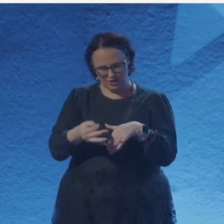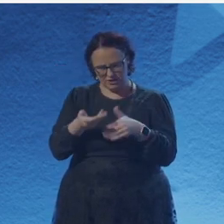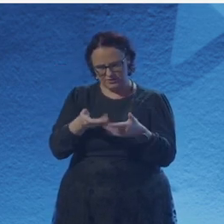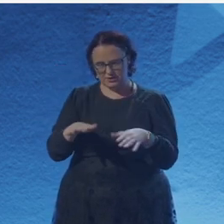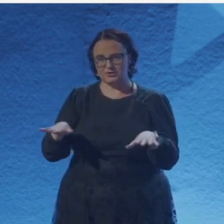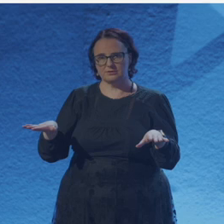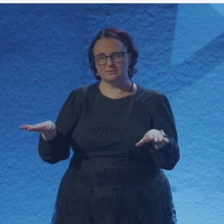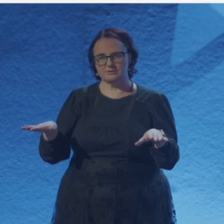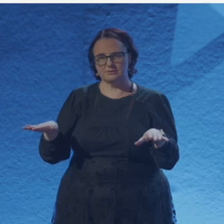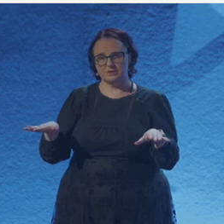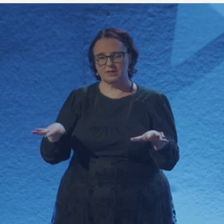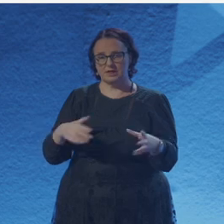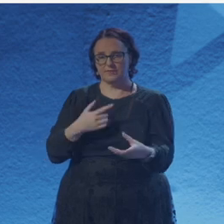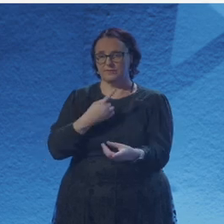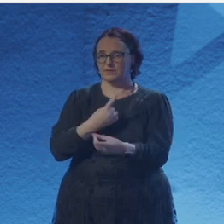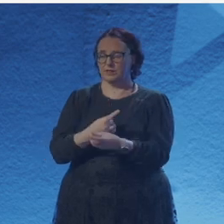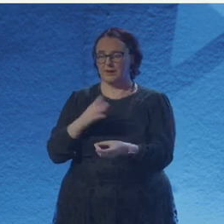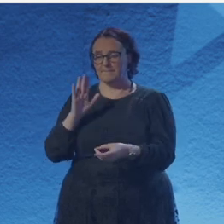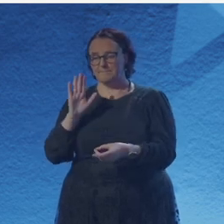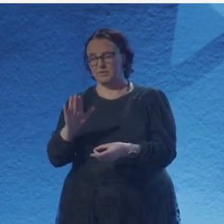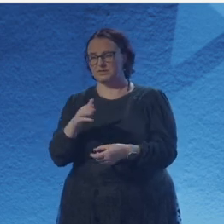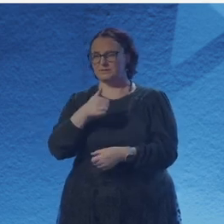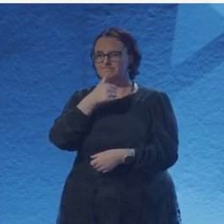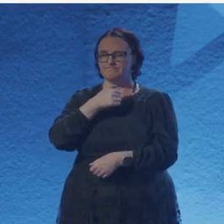An after dinner port and snuff diversion.